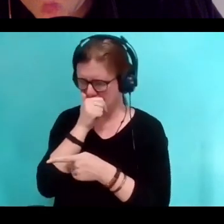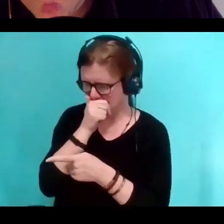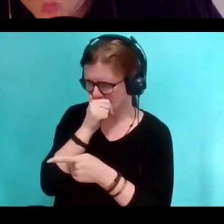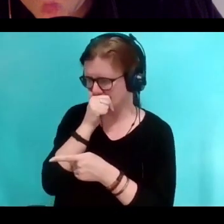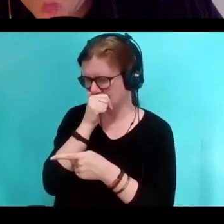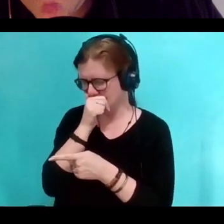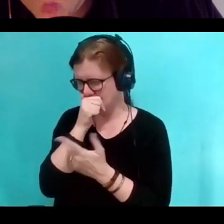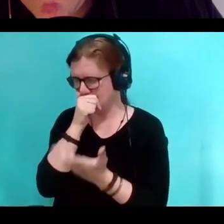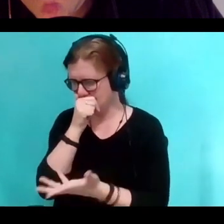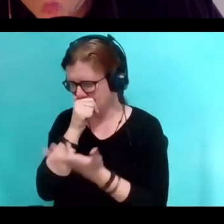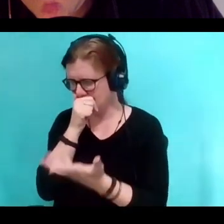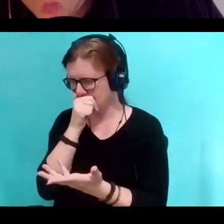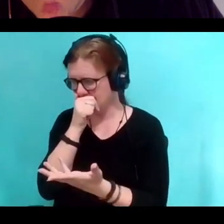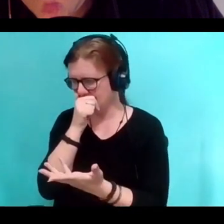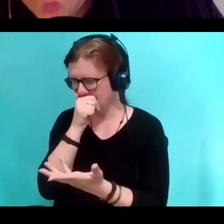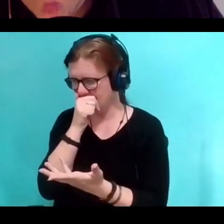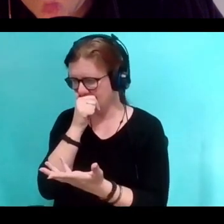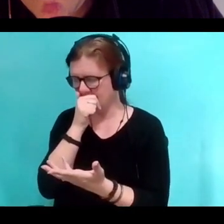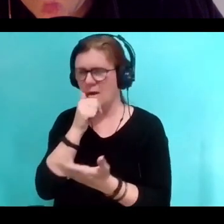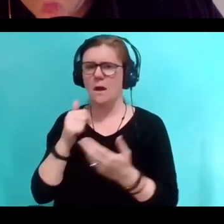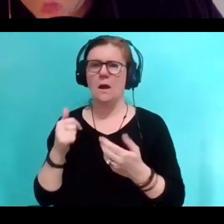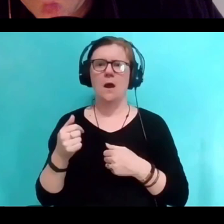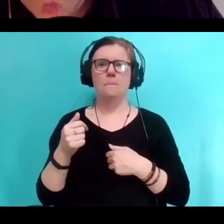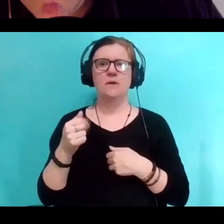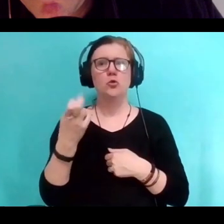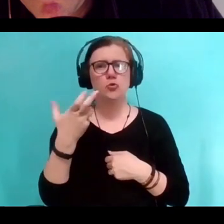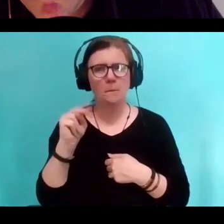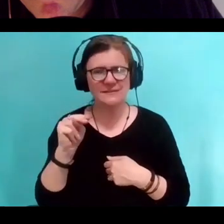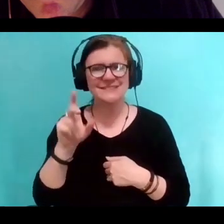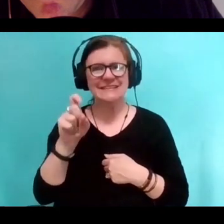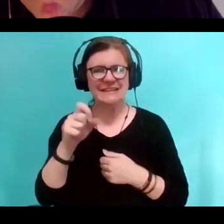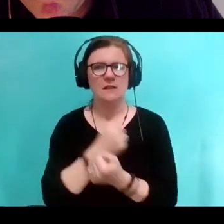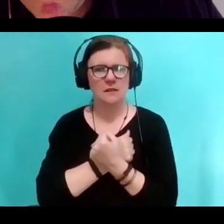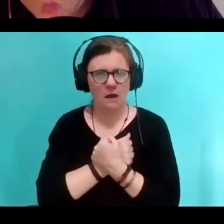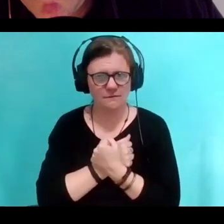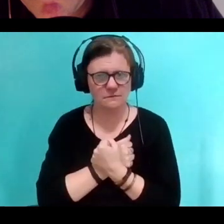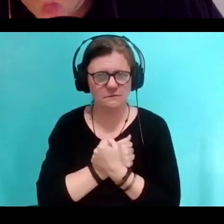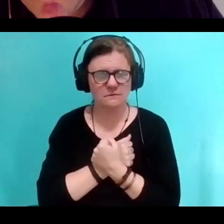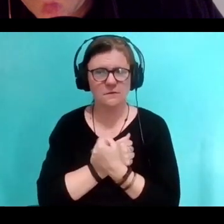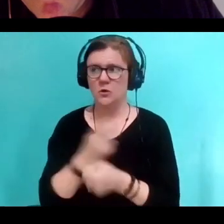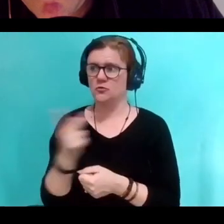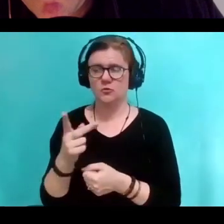that humans are supposed to earn love, deserve love. Their conviction is that if you exist,